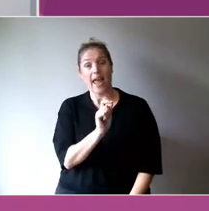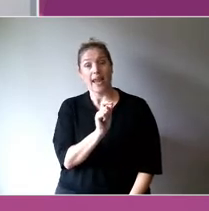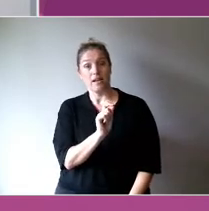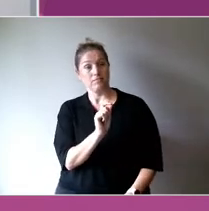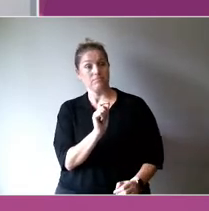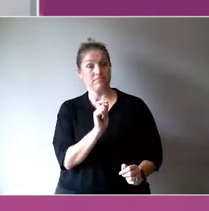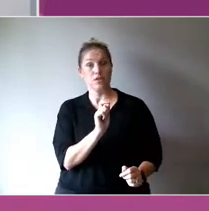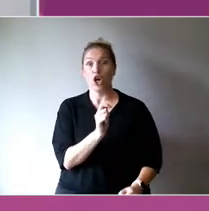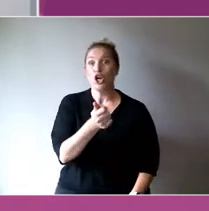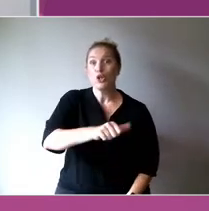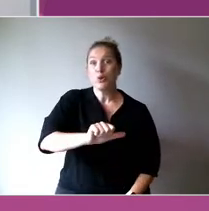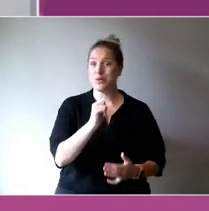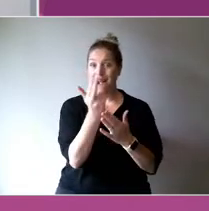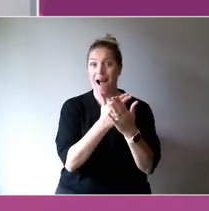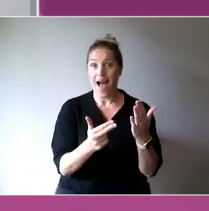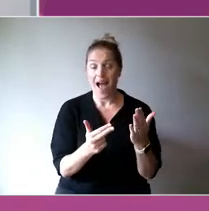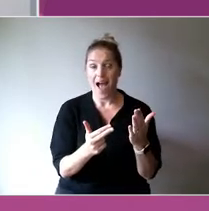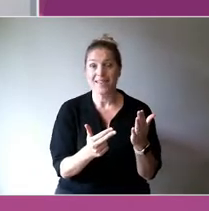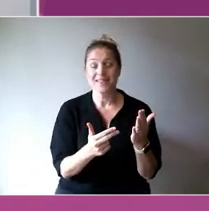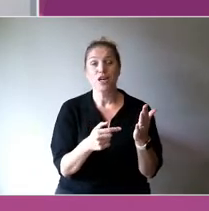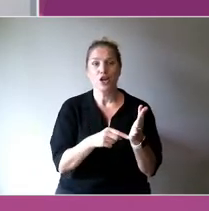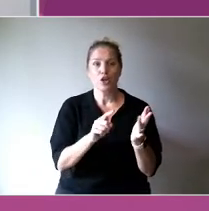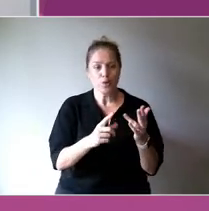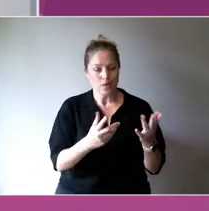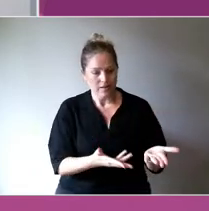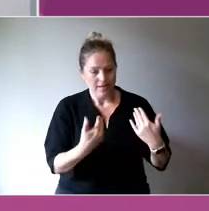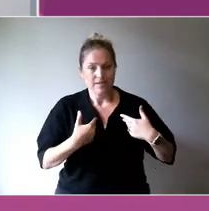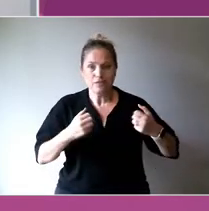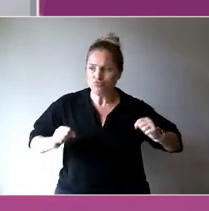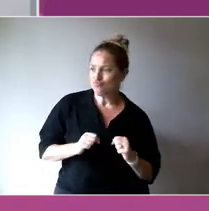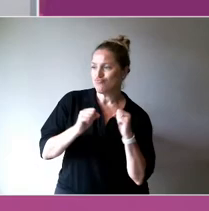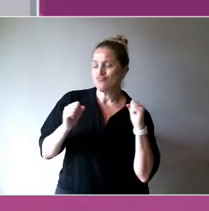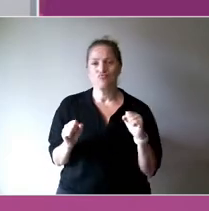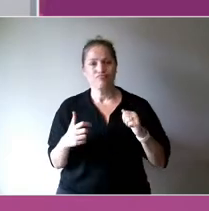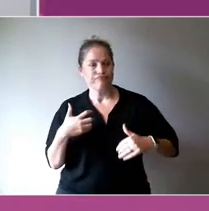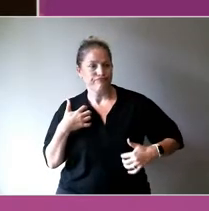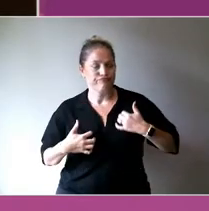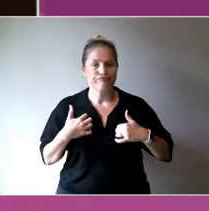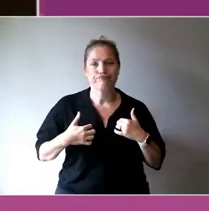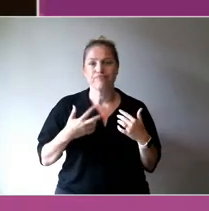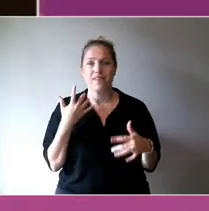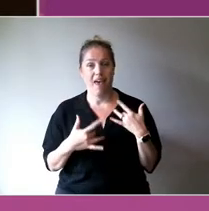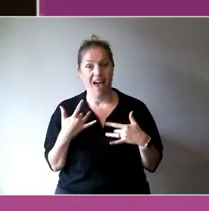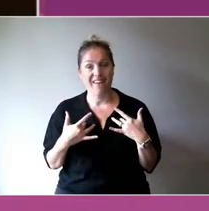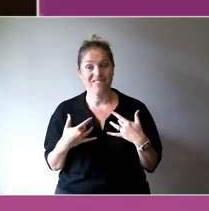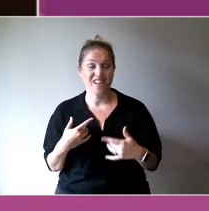art. That's that self-empowerment you're talking about. Excellent.